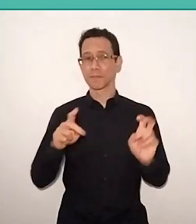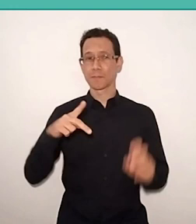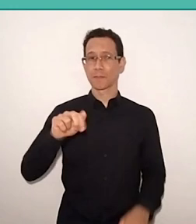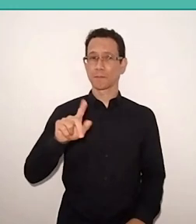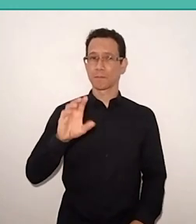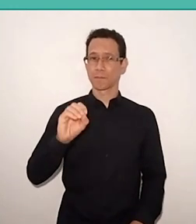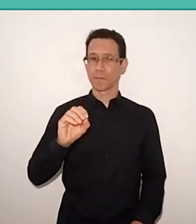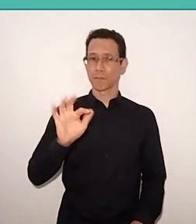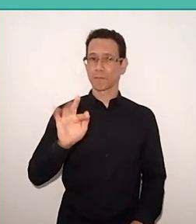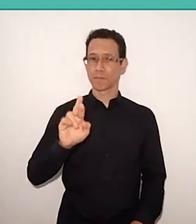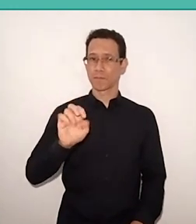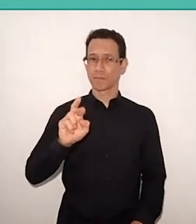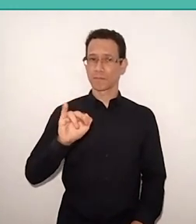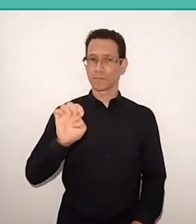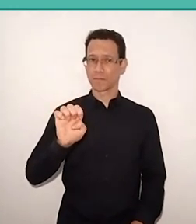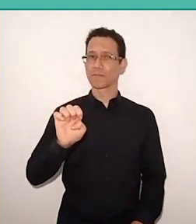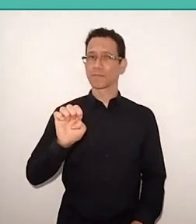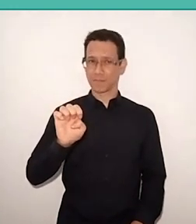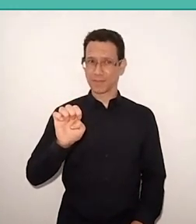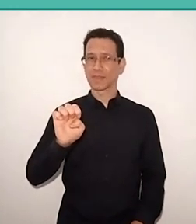highlighting a…